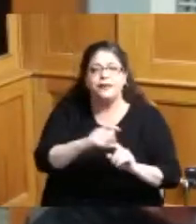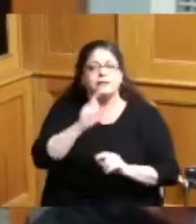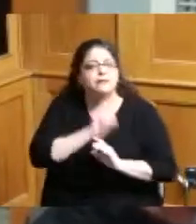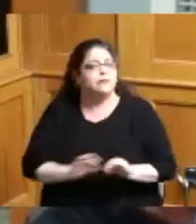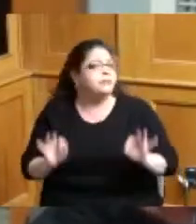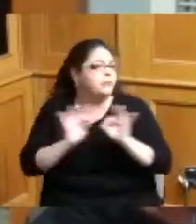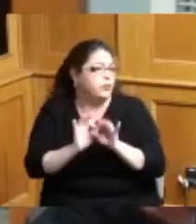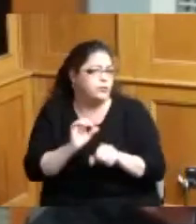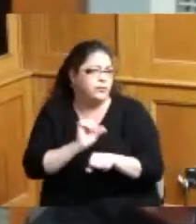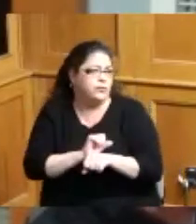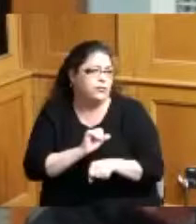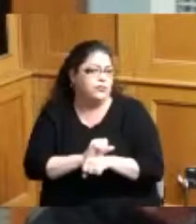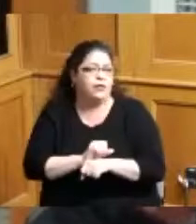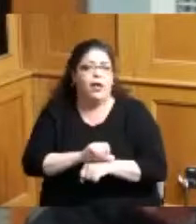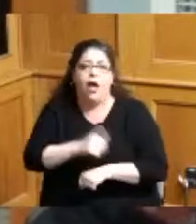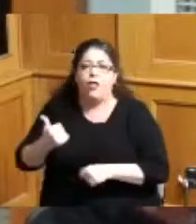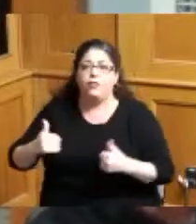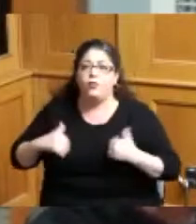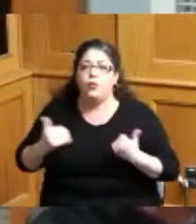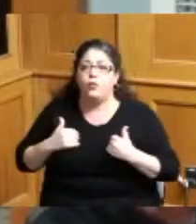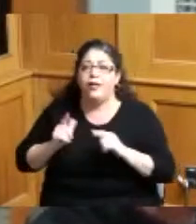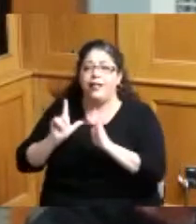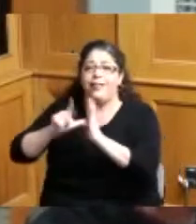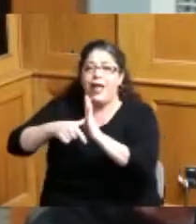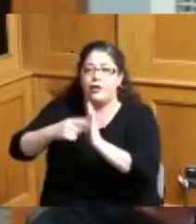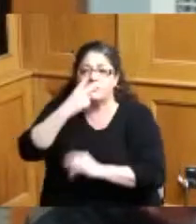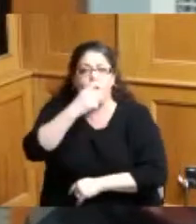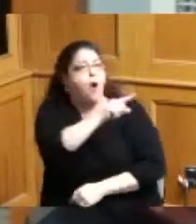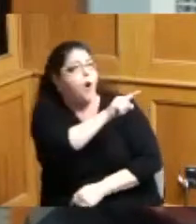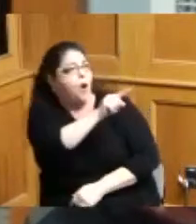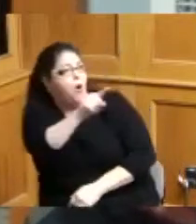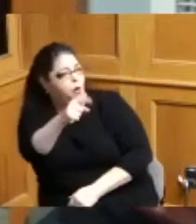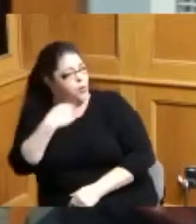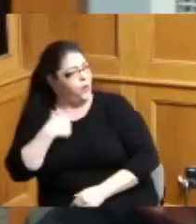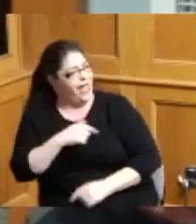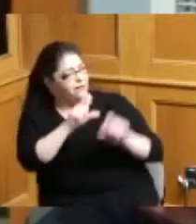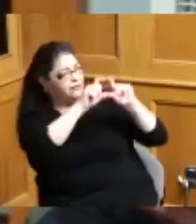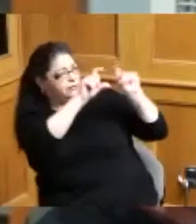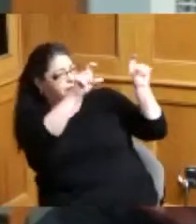the the the other youth behind them we'll see like hold on we get a street sign guess we can get one